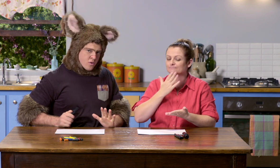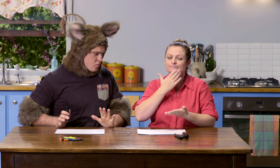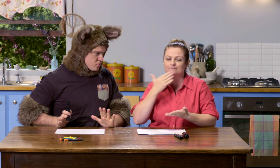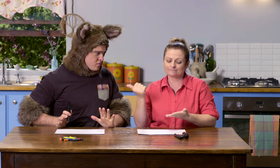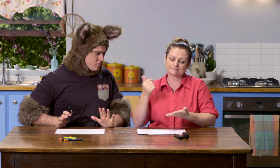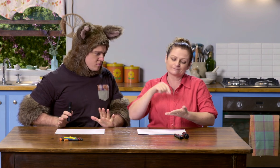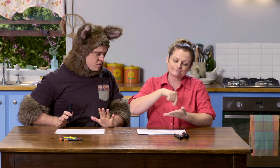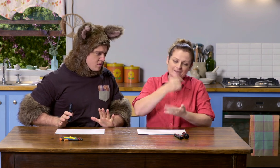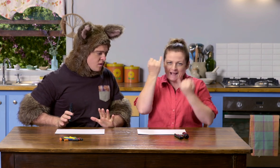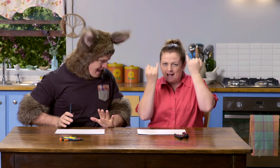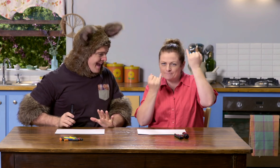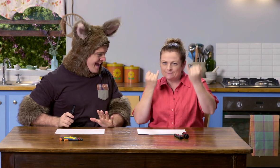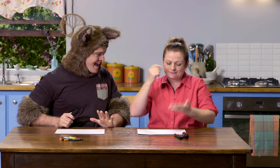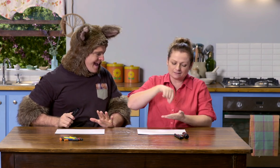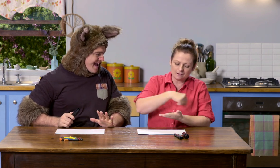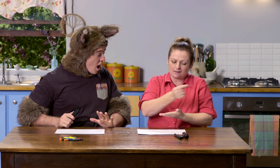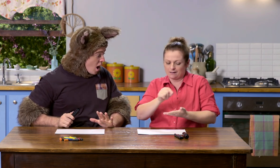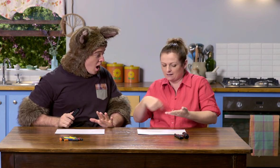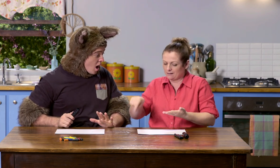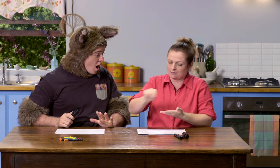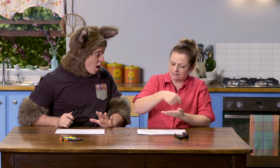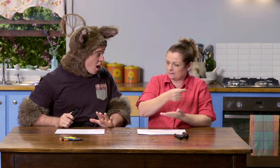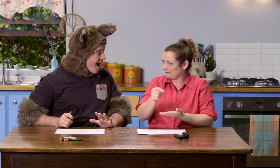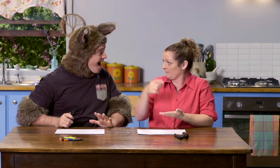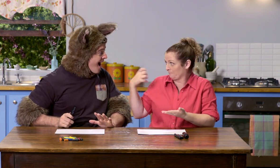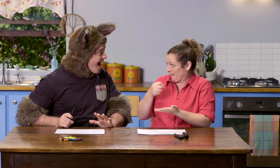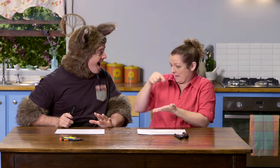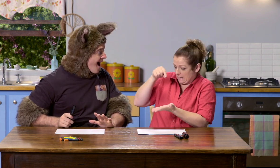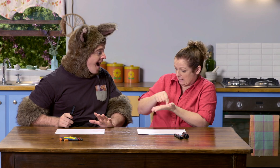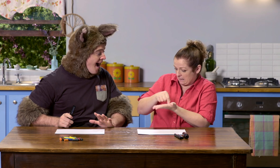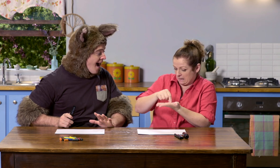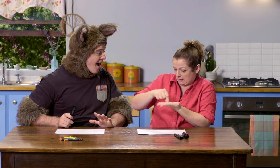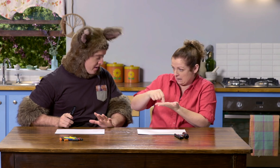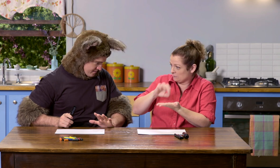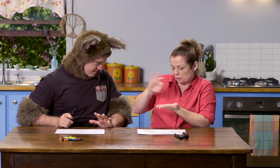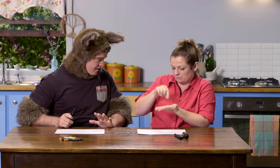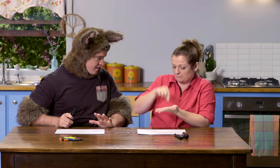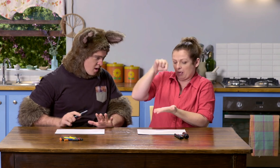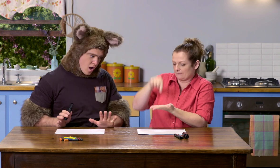Don't scribble on it though. Use your imagination to draw some lovely lines and then keep the pen on the paper.